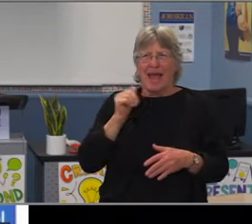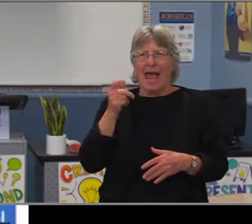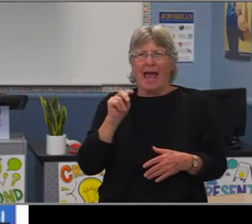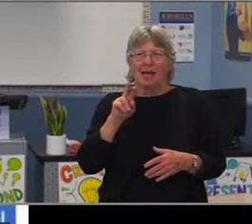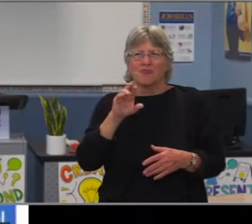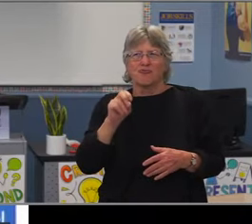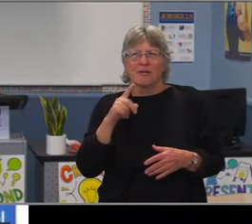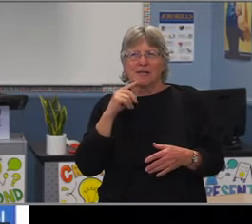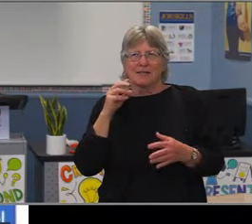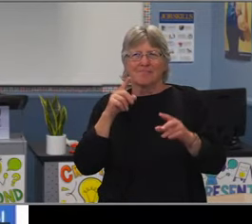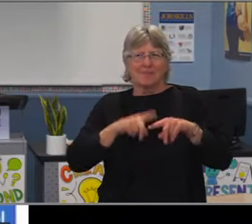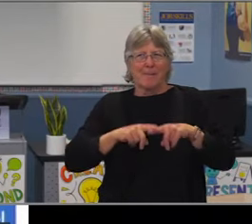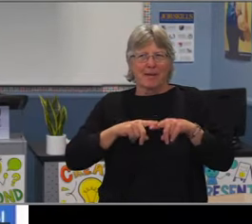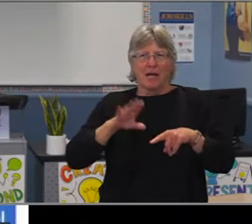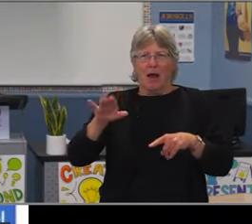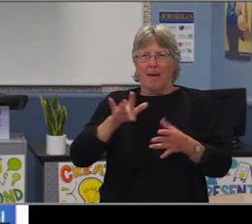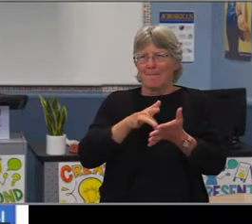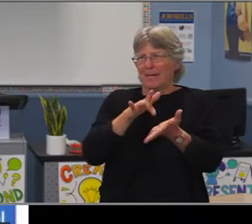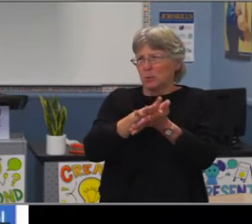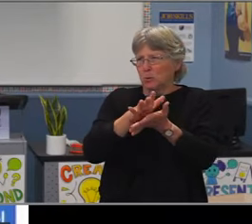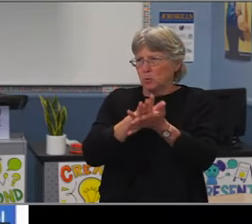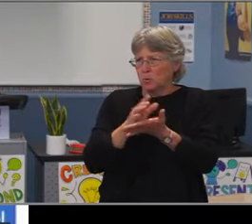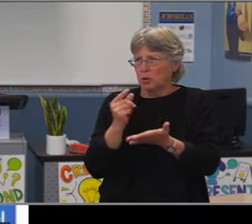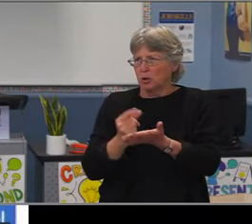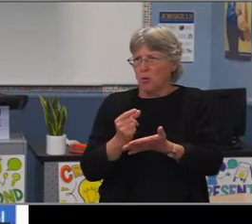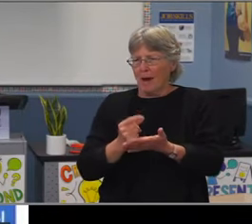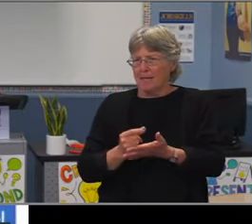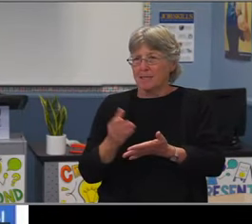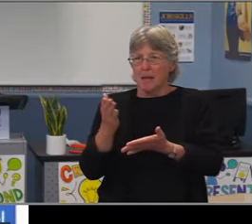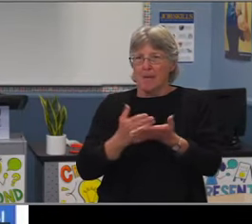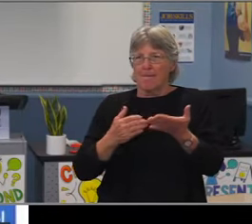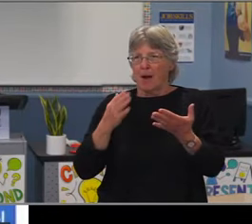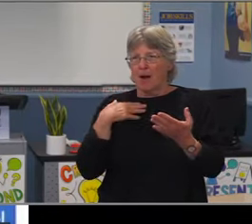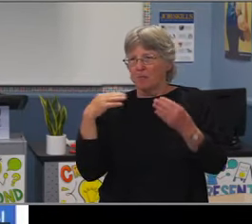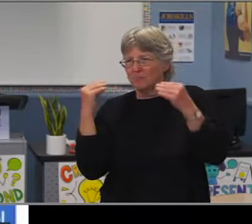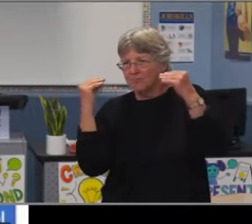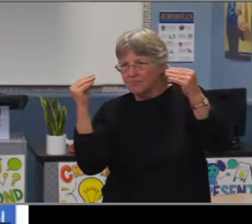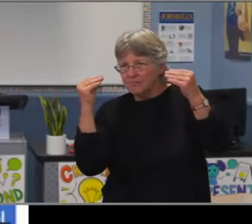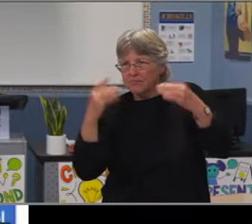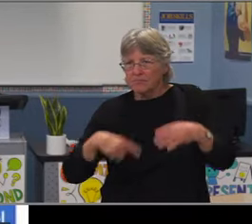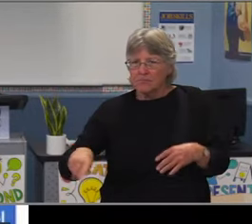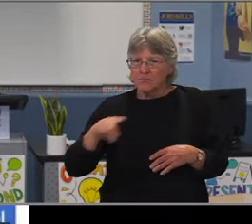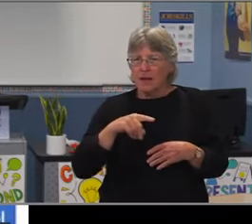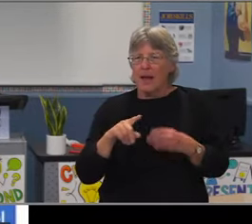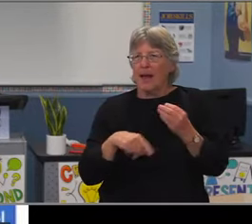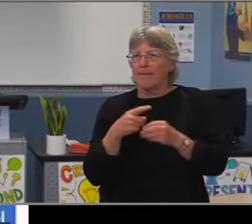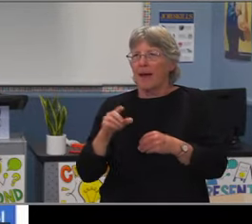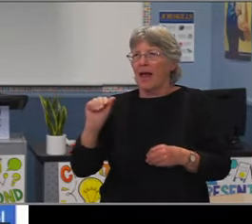So it comes down to how do we teach students these skills instead of relying on those innate skills that they bring to us.